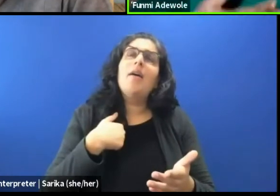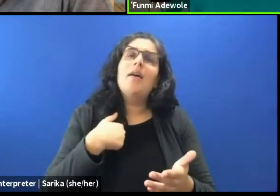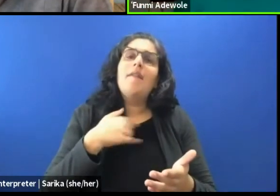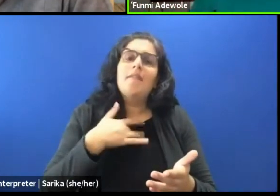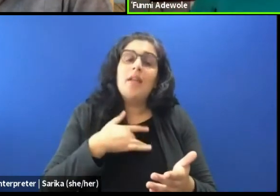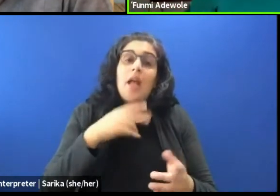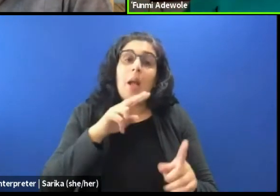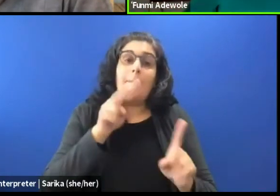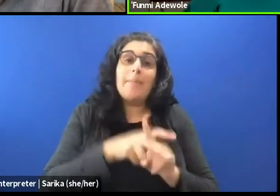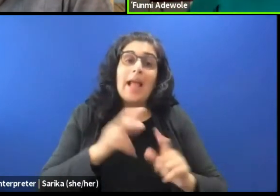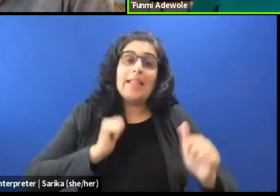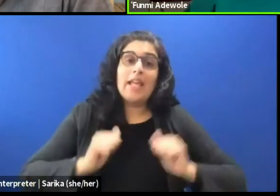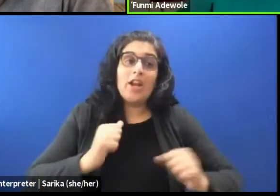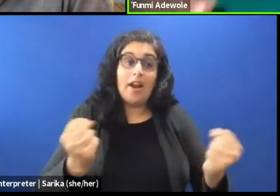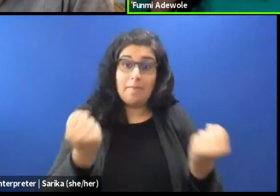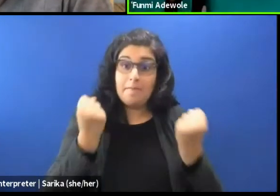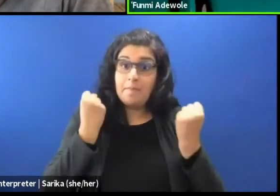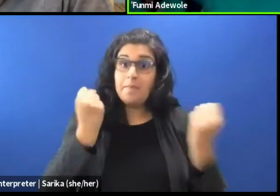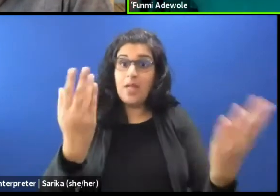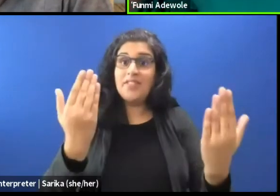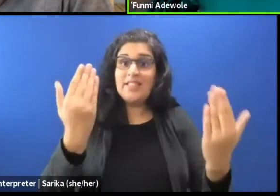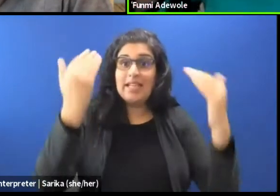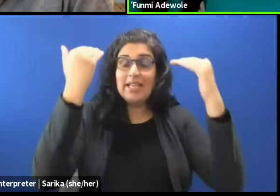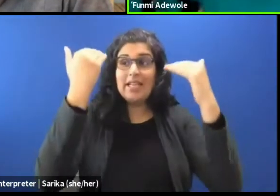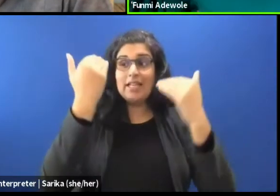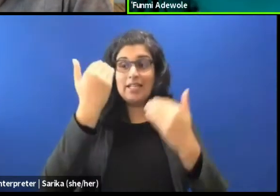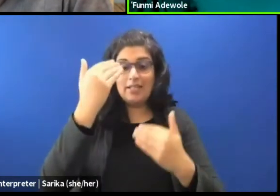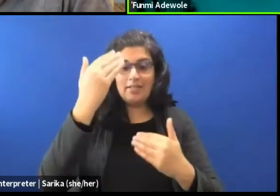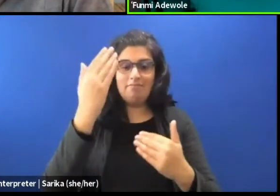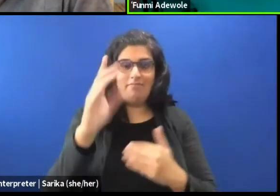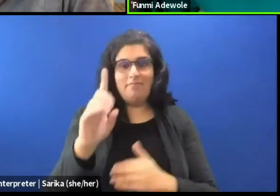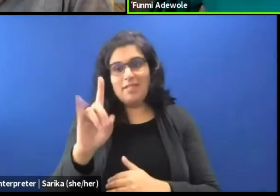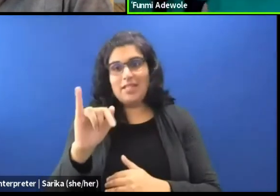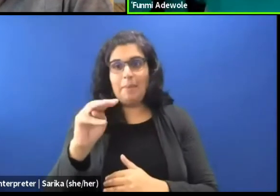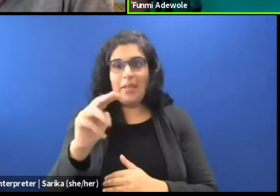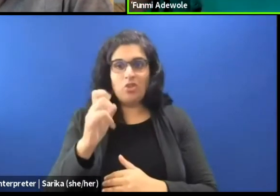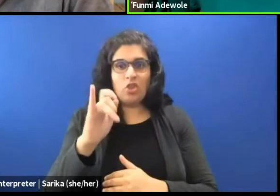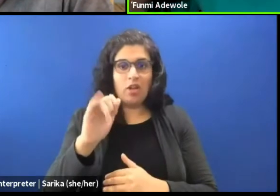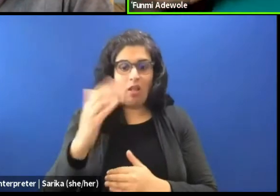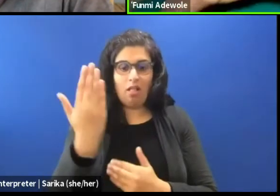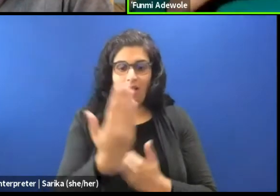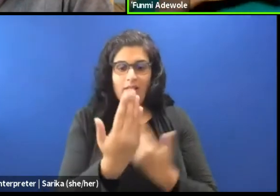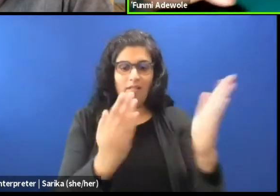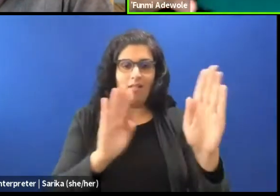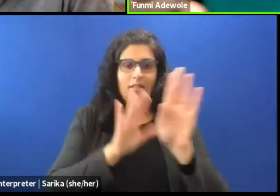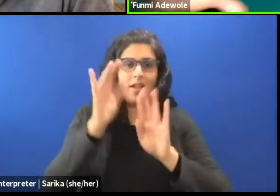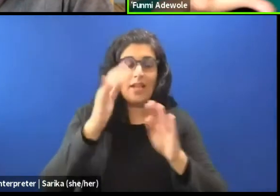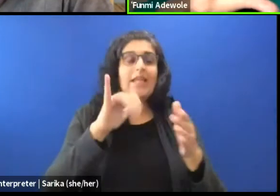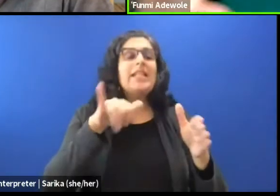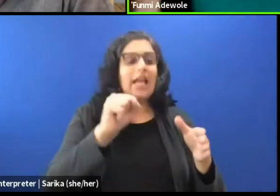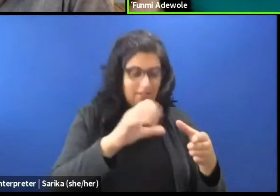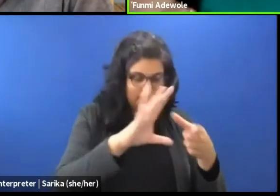is multidimensional. Yes, we have this message of development. But there's these other things